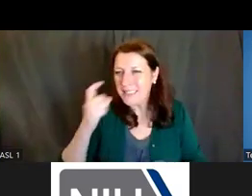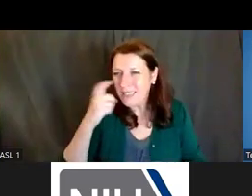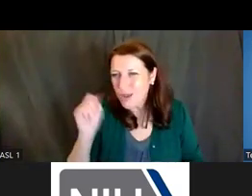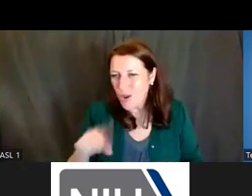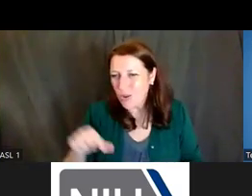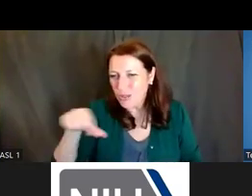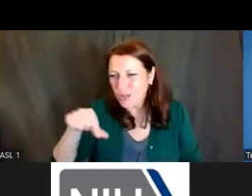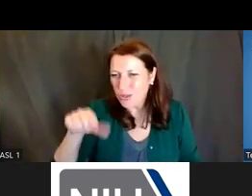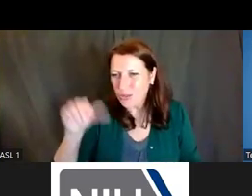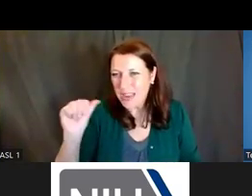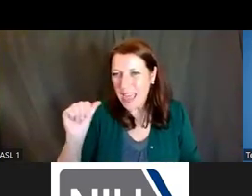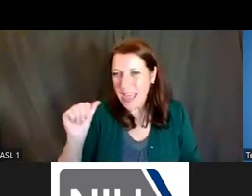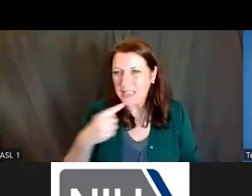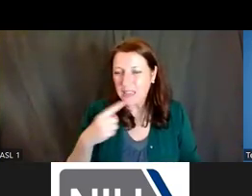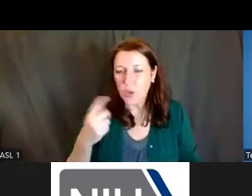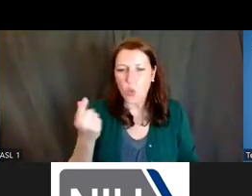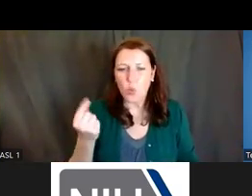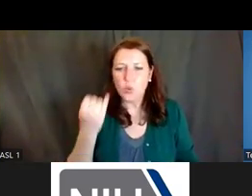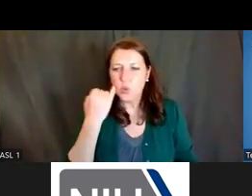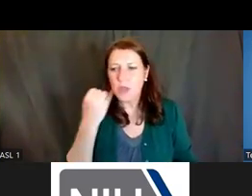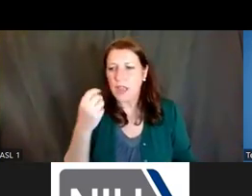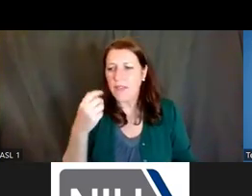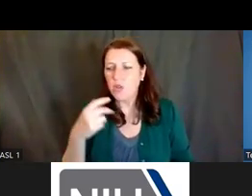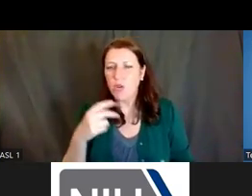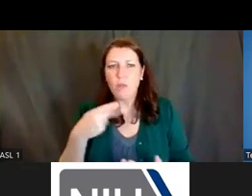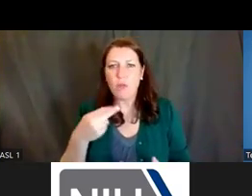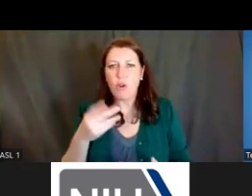what do you do when your program officer is not responsive?